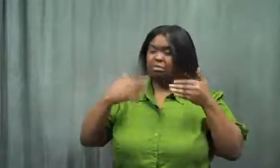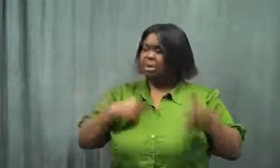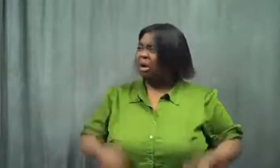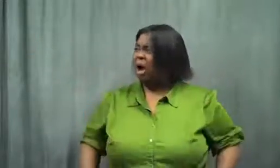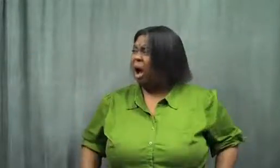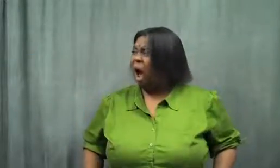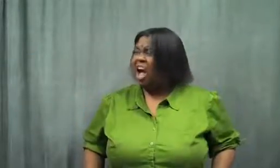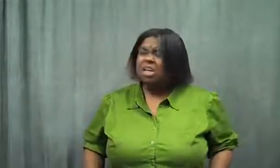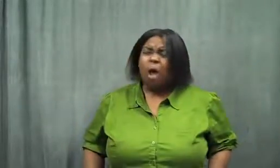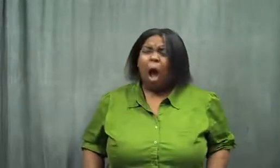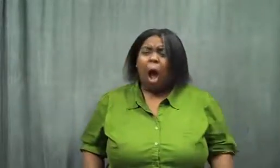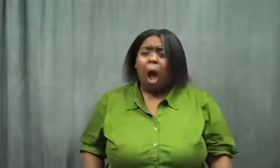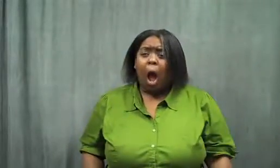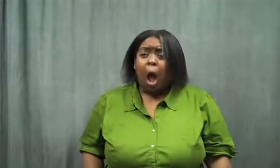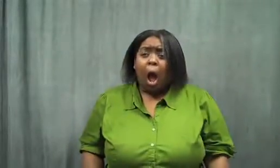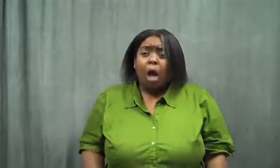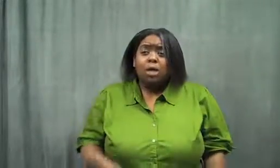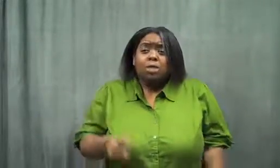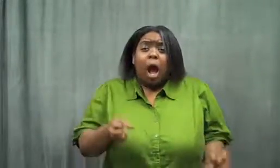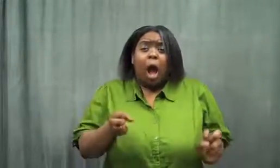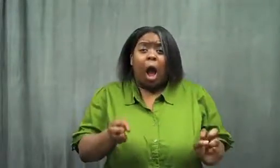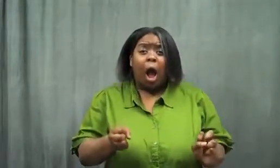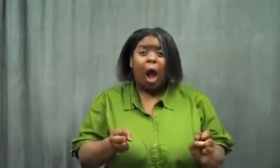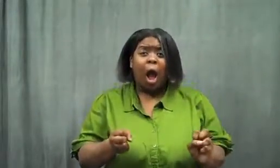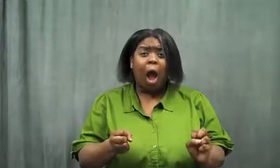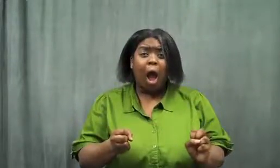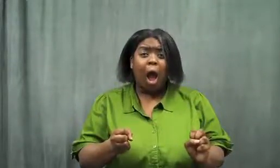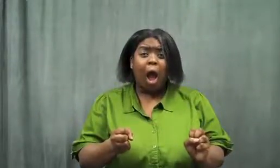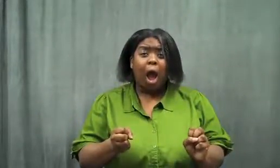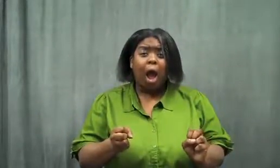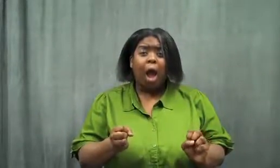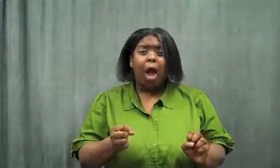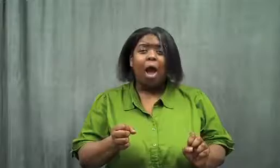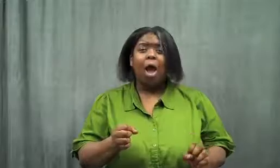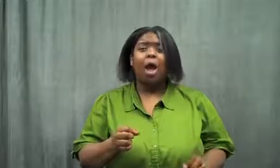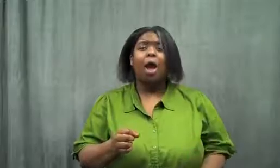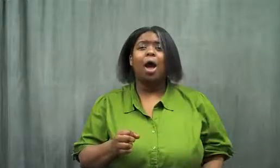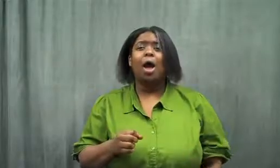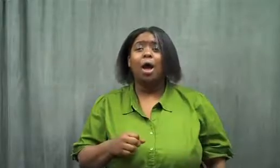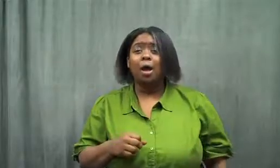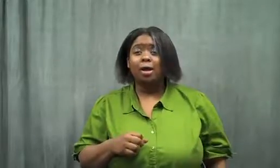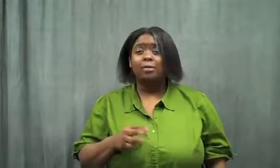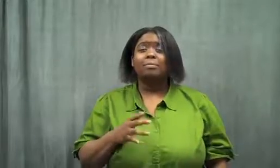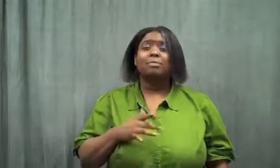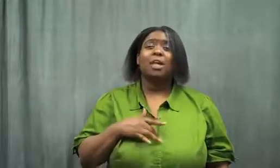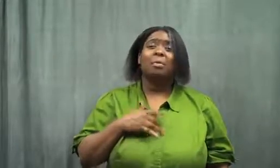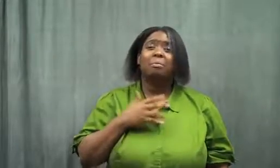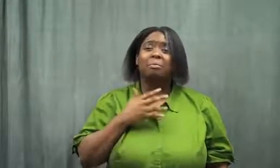I sat there. I felt better.